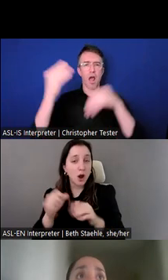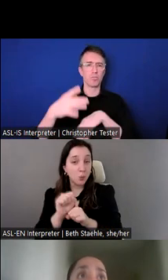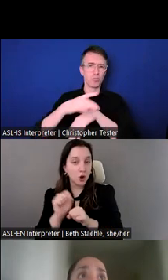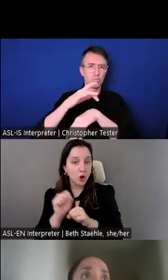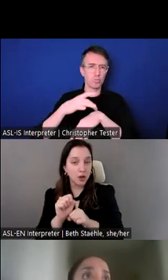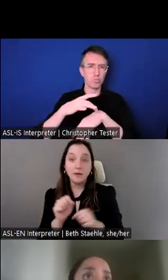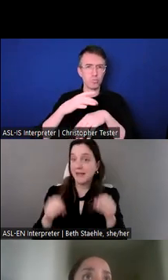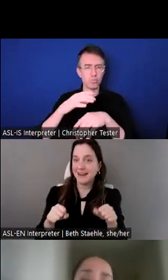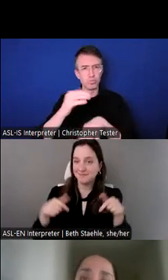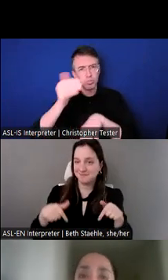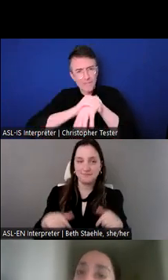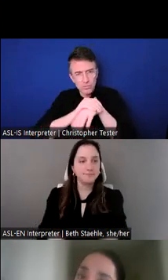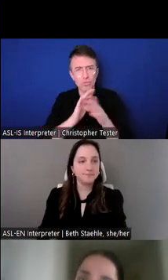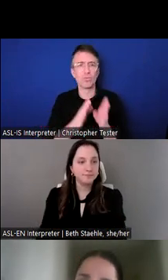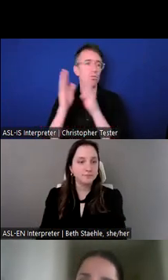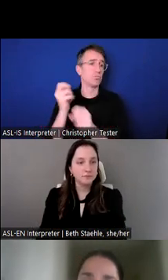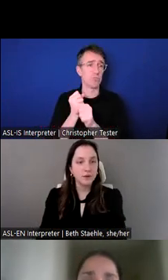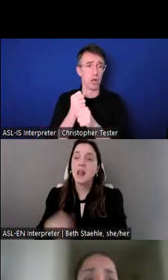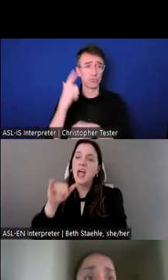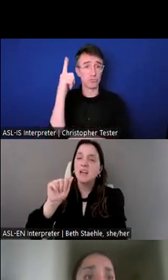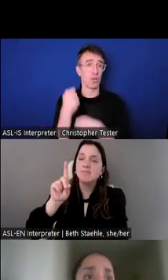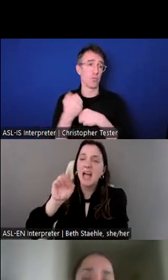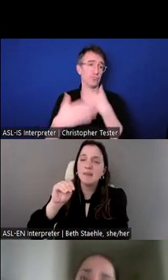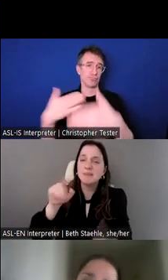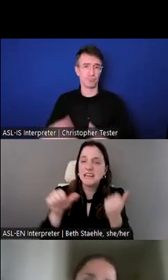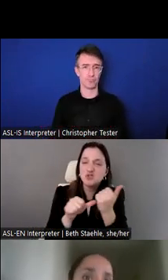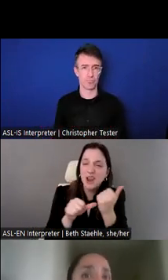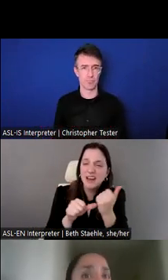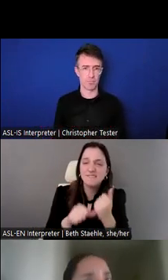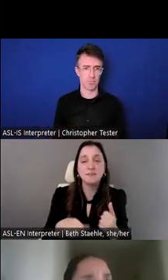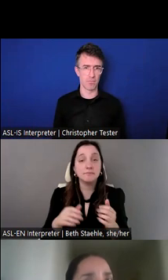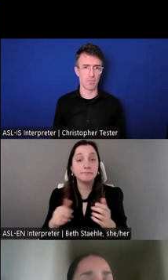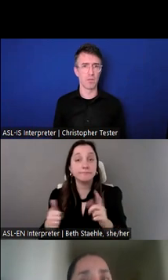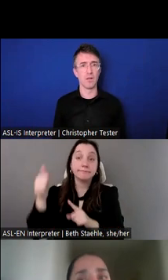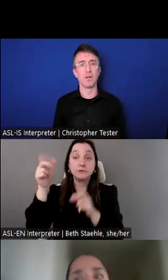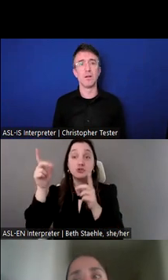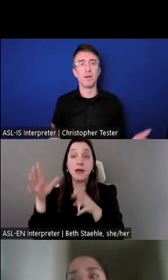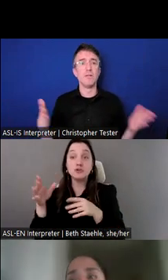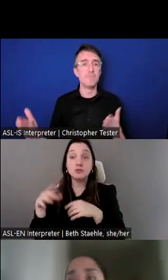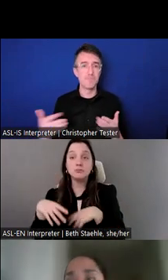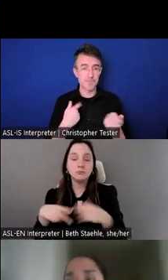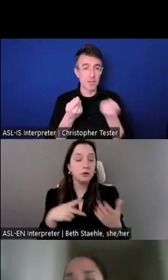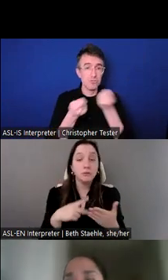We have positions anywhere from administrative assistants up to directors, program officers,